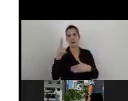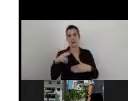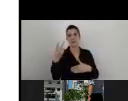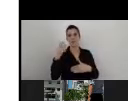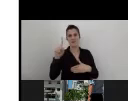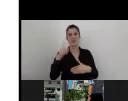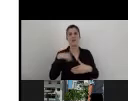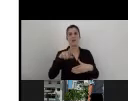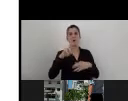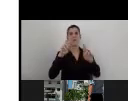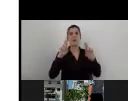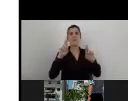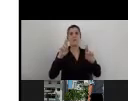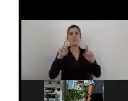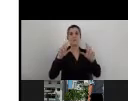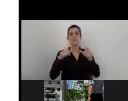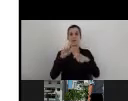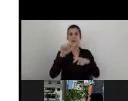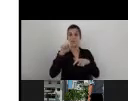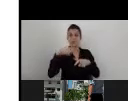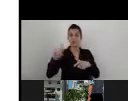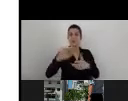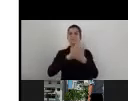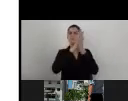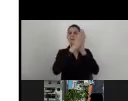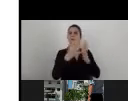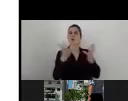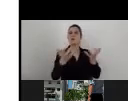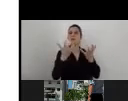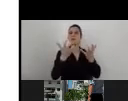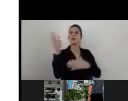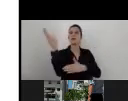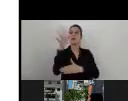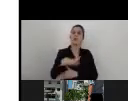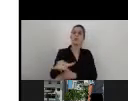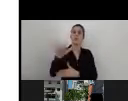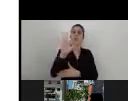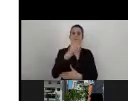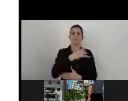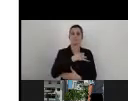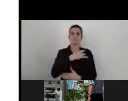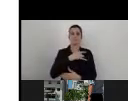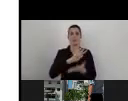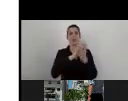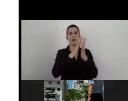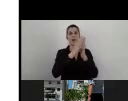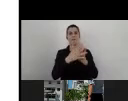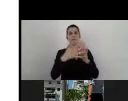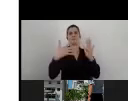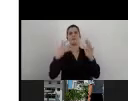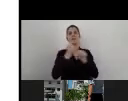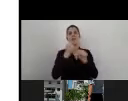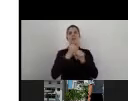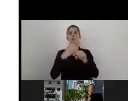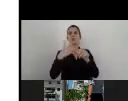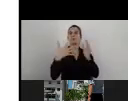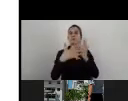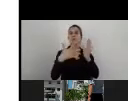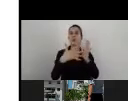the national tool of making Accessibility Audits all across the country. This is the agenda.